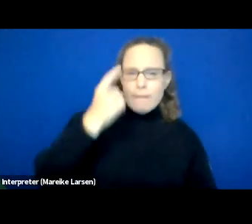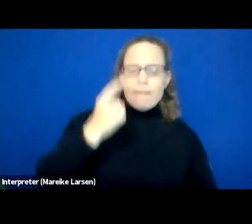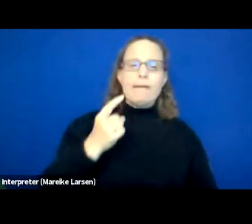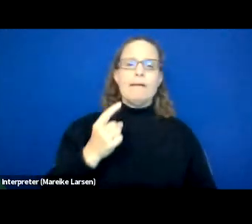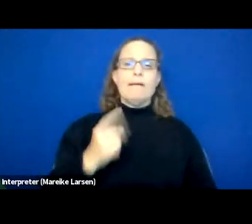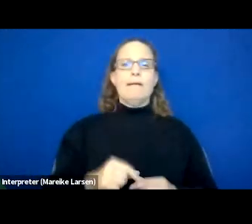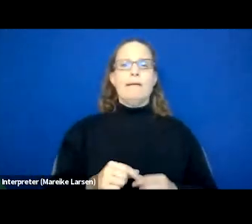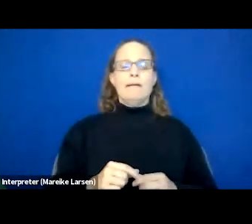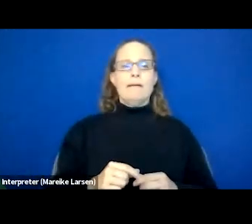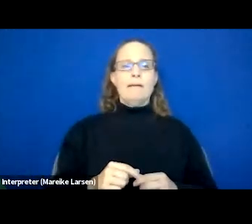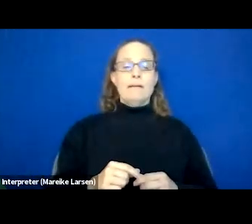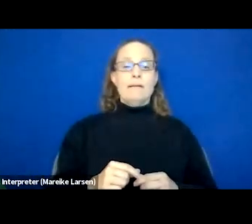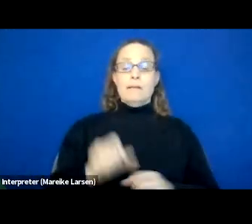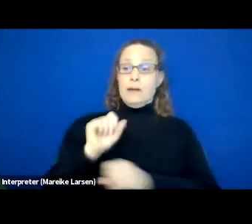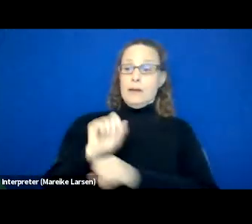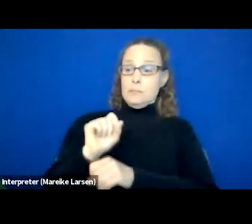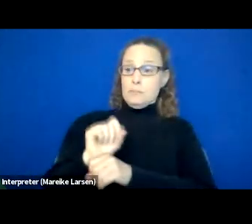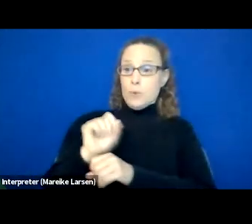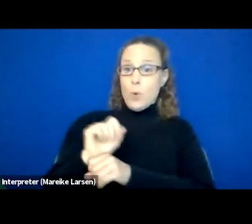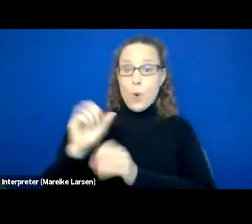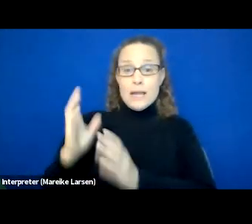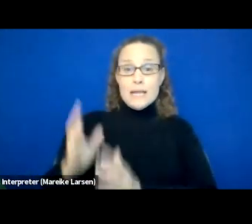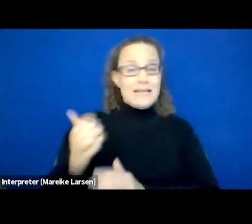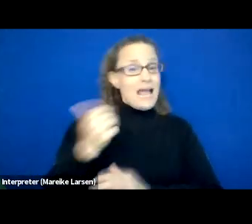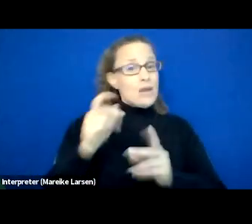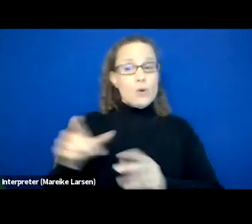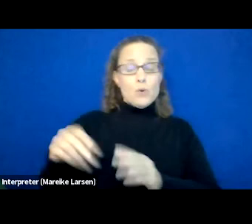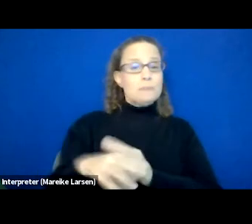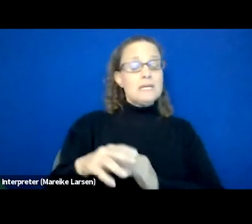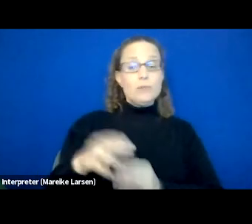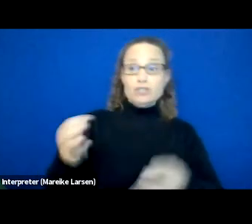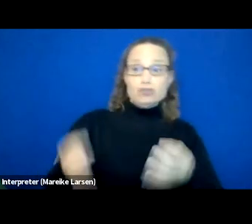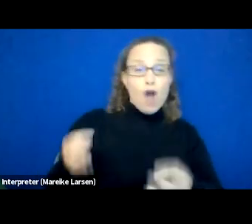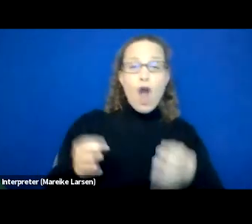to employees and the anyone that walks through the door, we do not judge. We leave our biases at the door